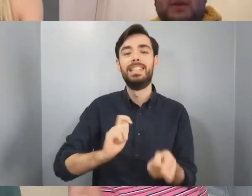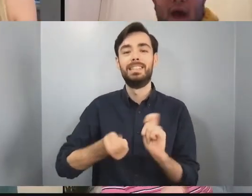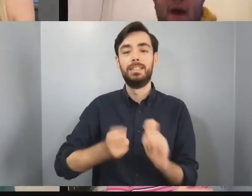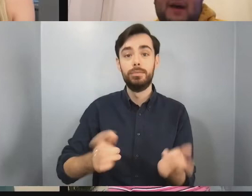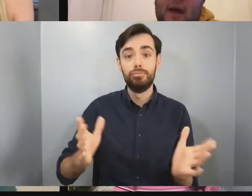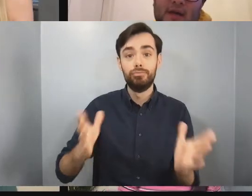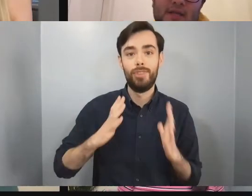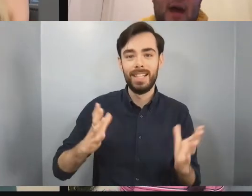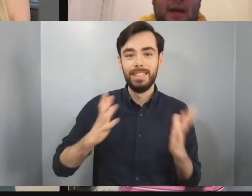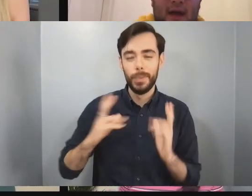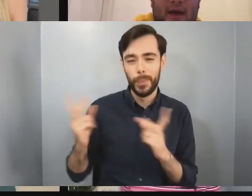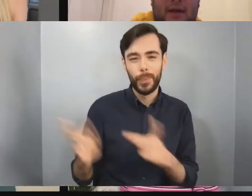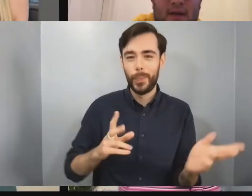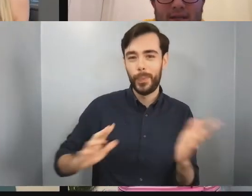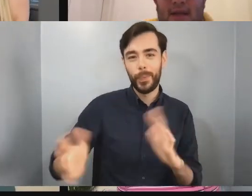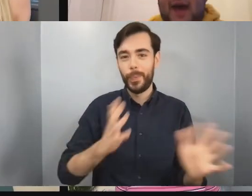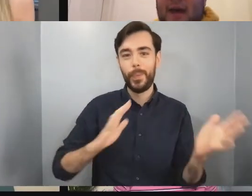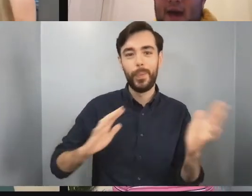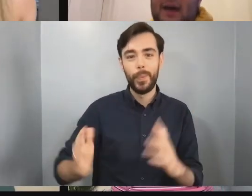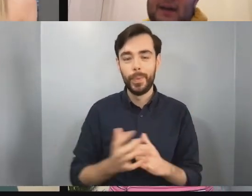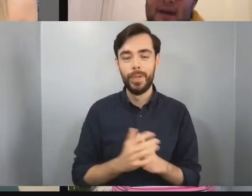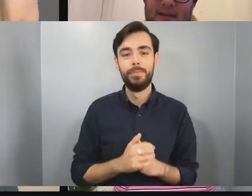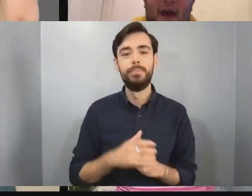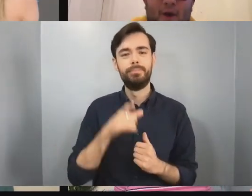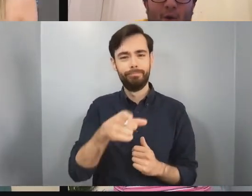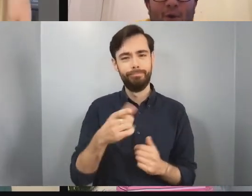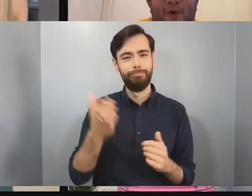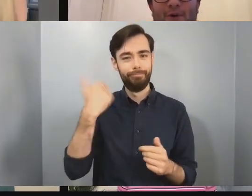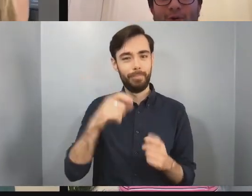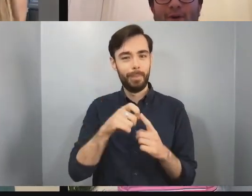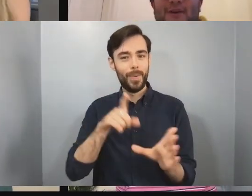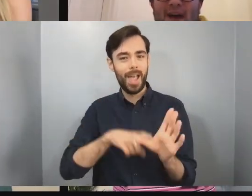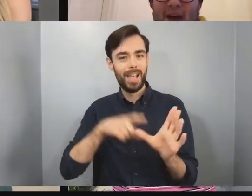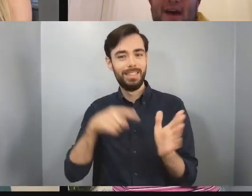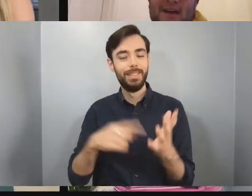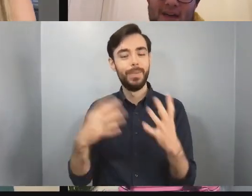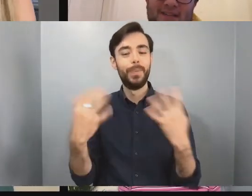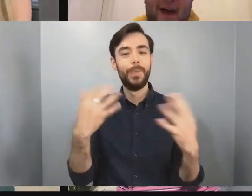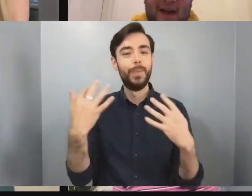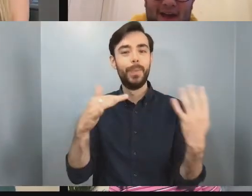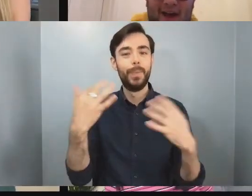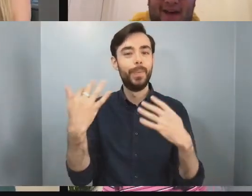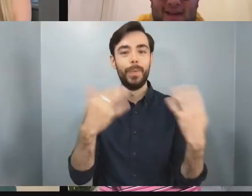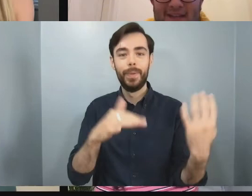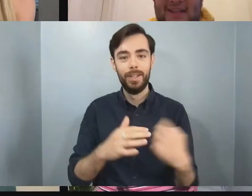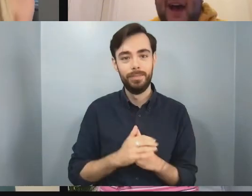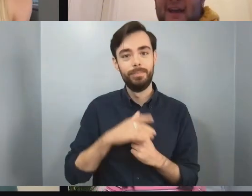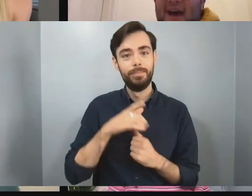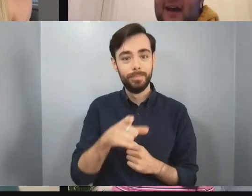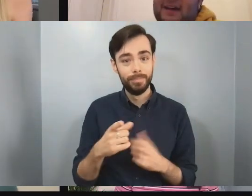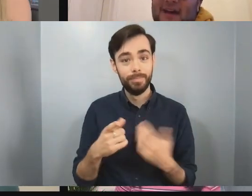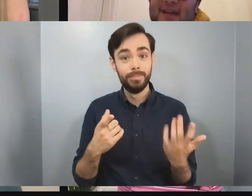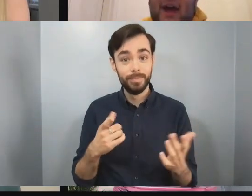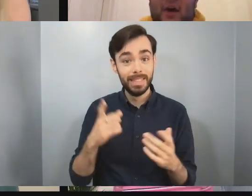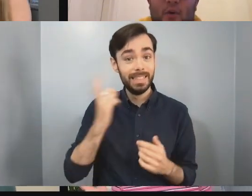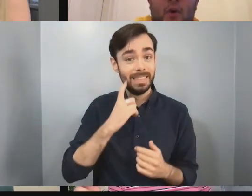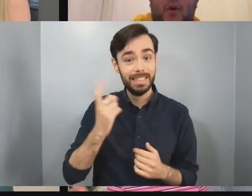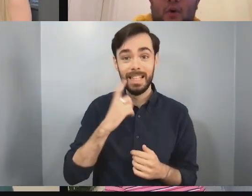You are such a PYT, catching all the lights Just easy as ABC, that's how you make it right